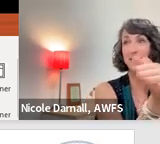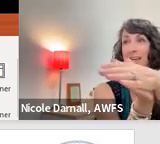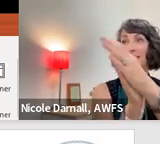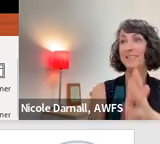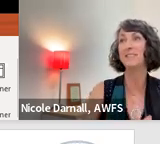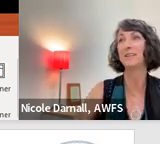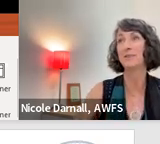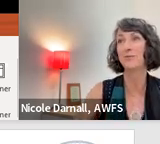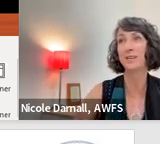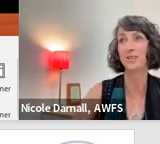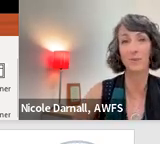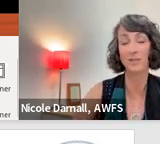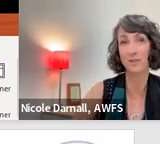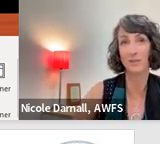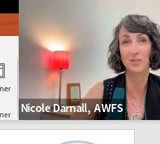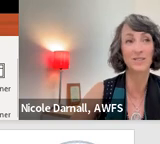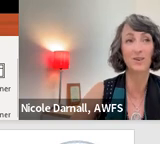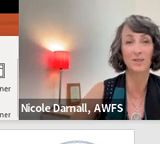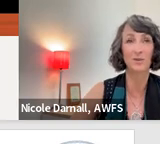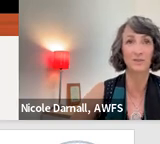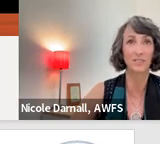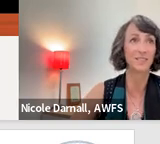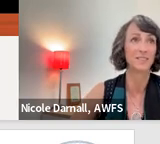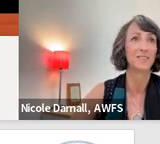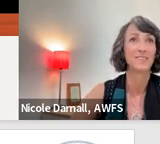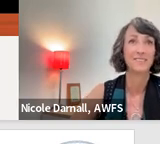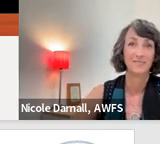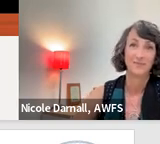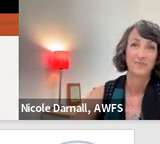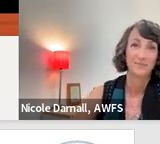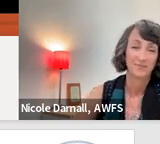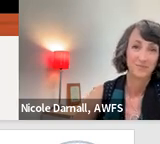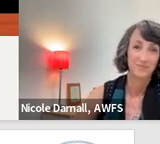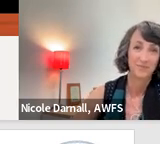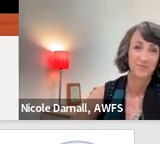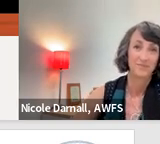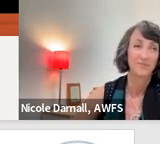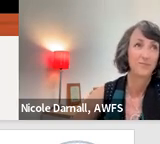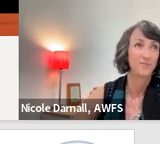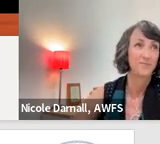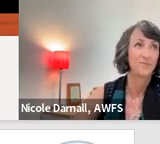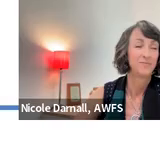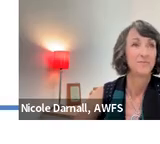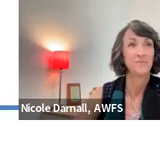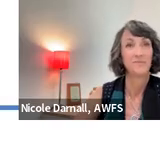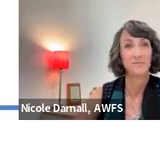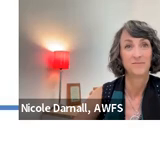it is taking us in another direction, but it is all terrific. Okay.